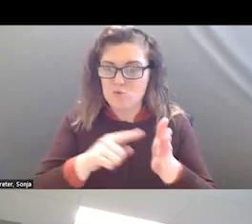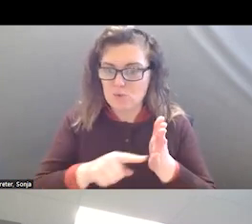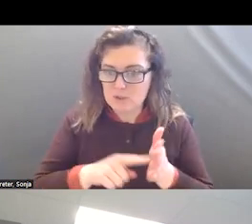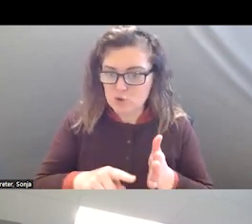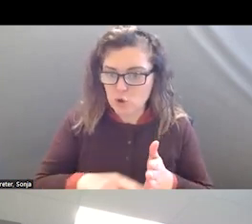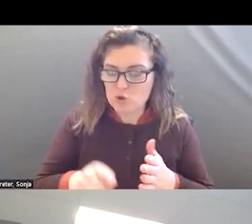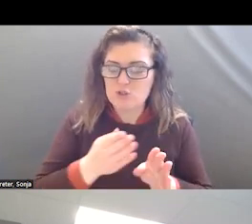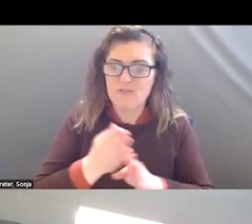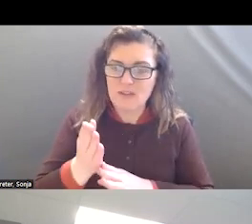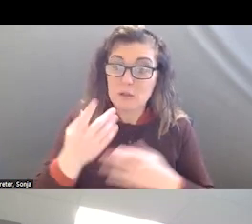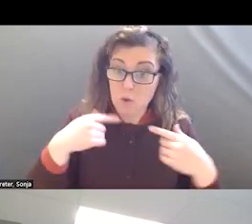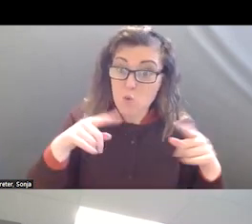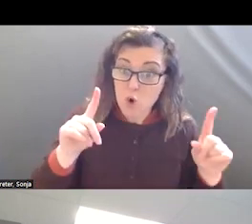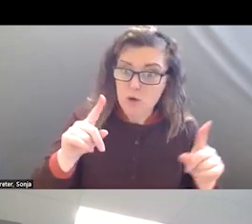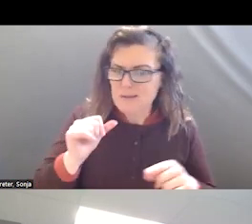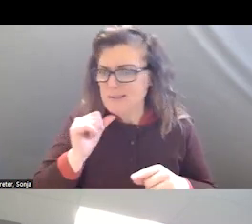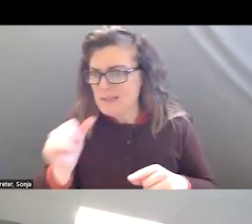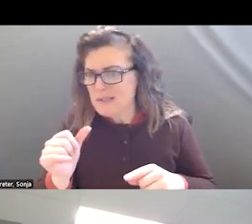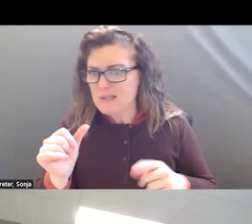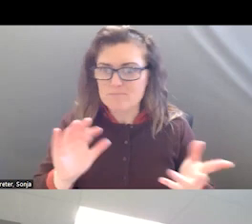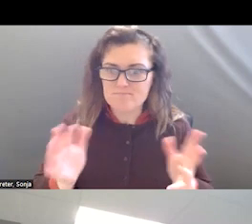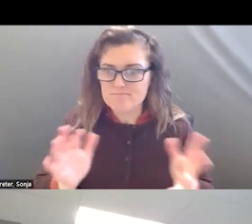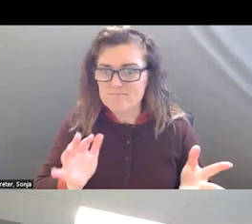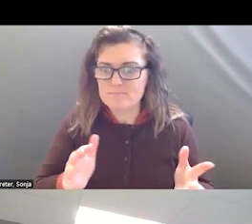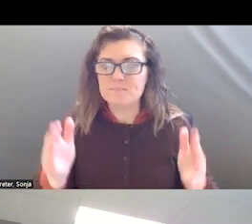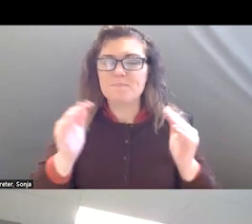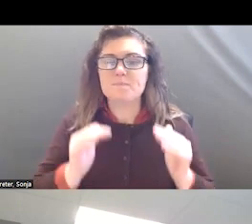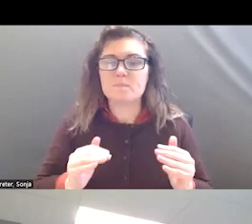WORKED AND WHAT DID NOT. I THINK ALL OF THOSE THINGS